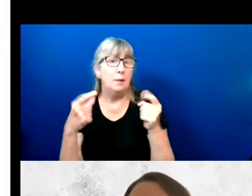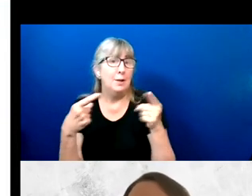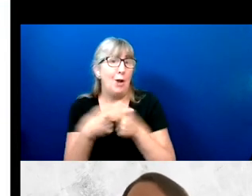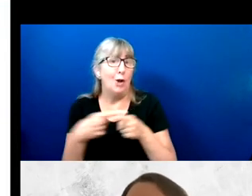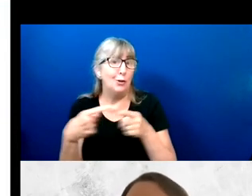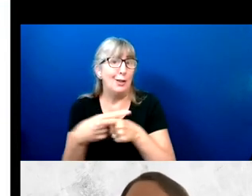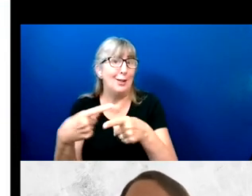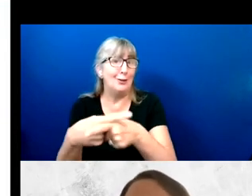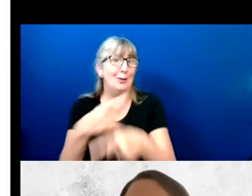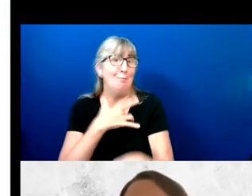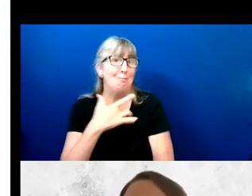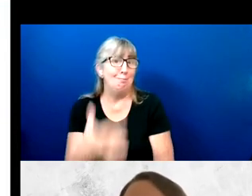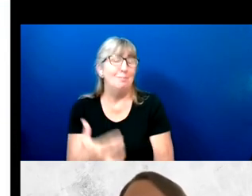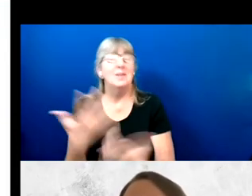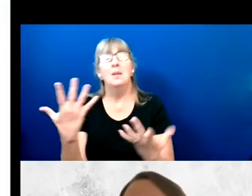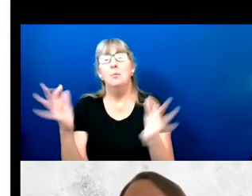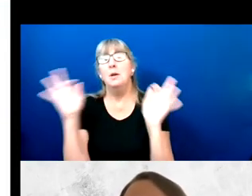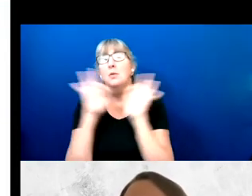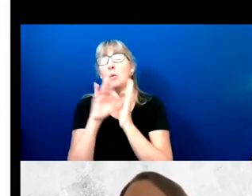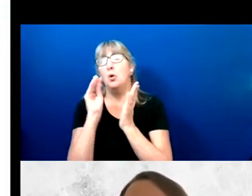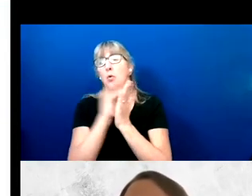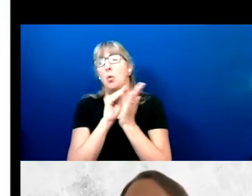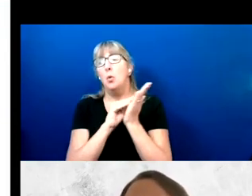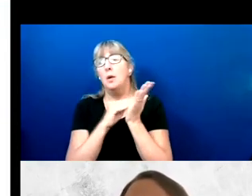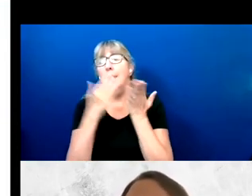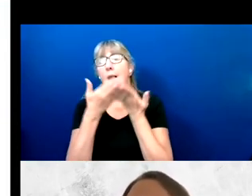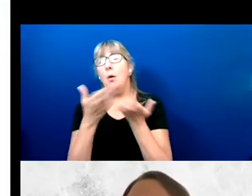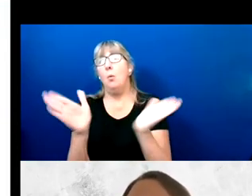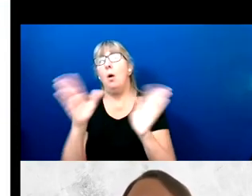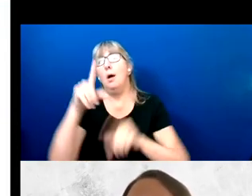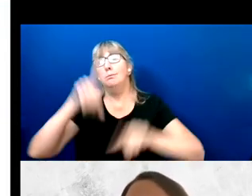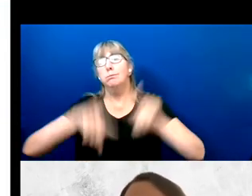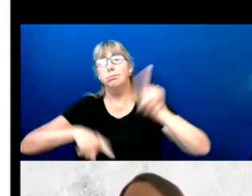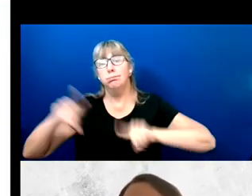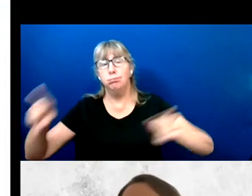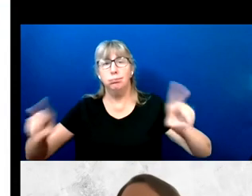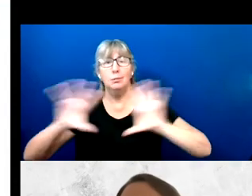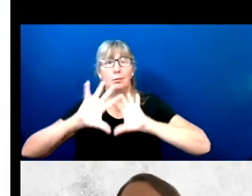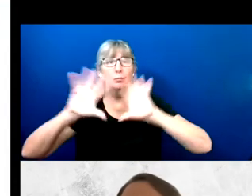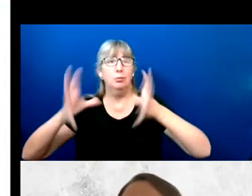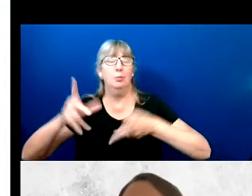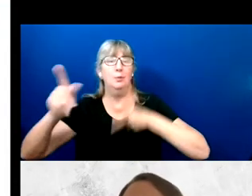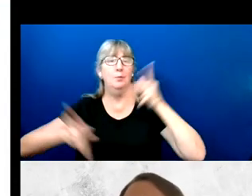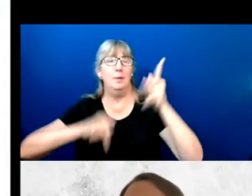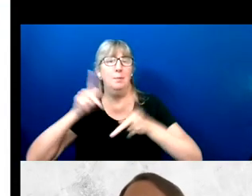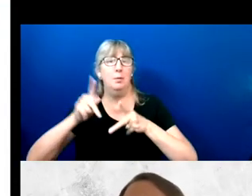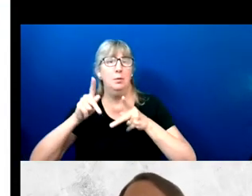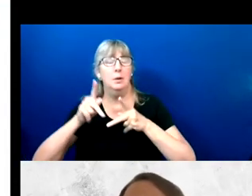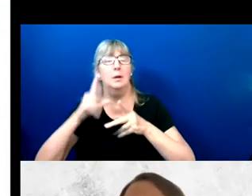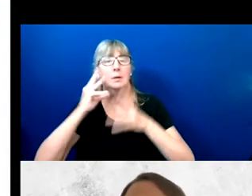It's still worth noting just how wide of swath the population is touched by the issues impacting